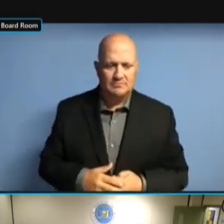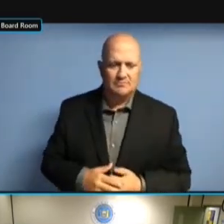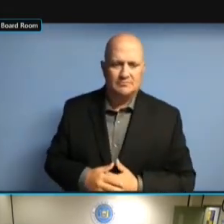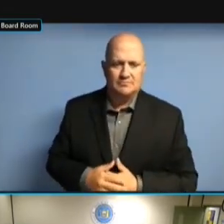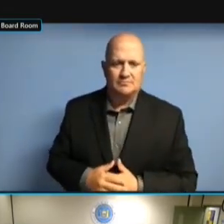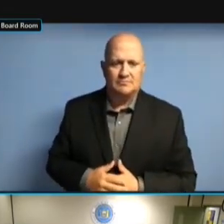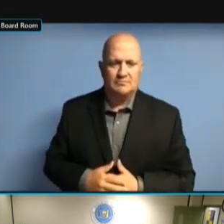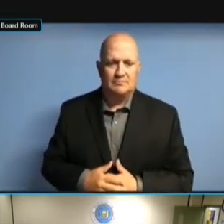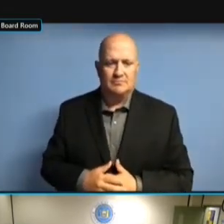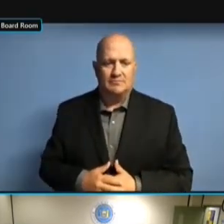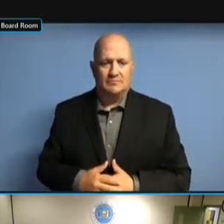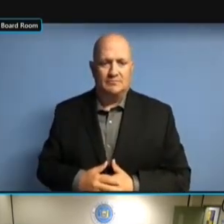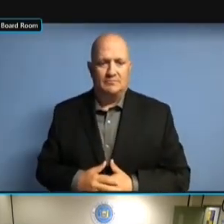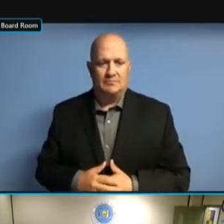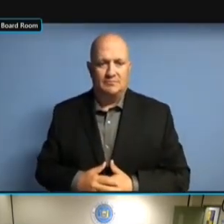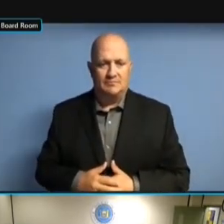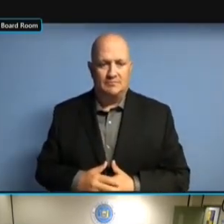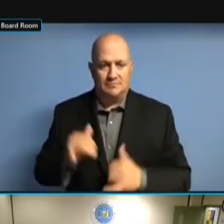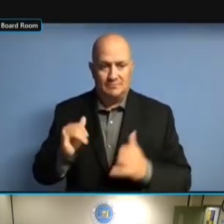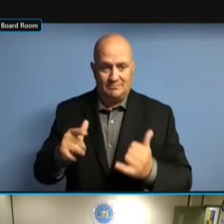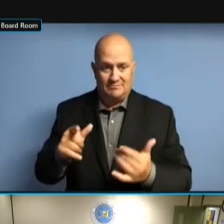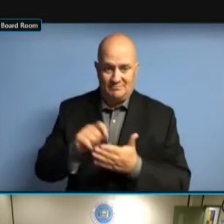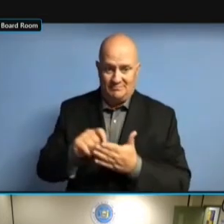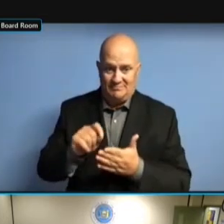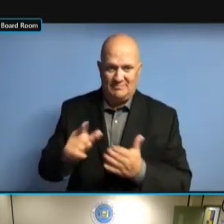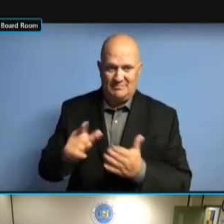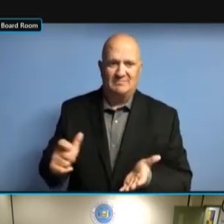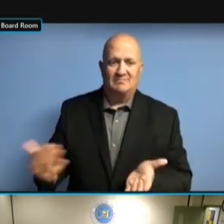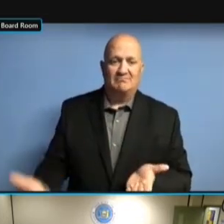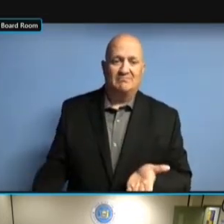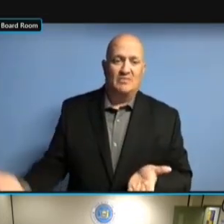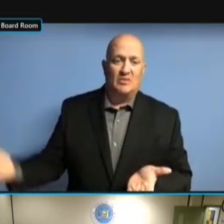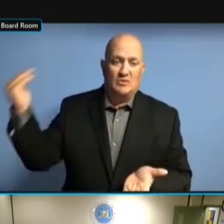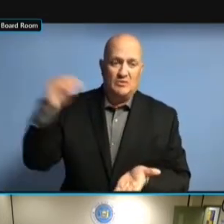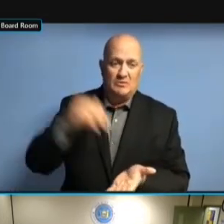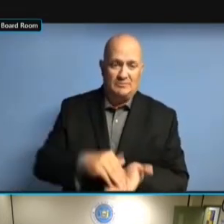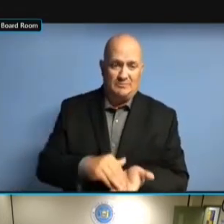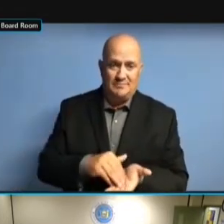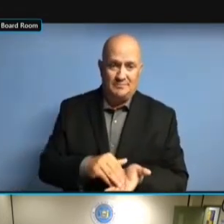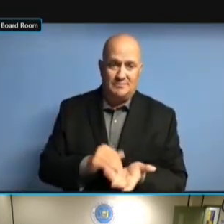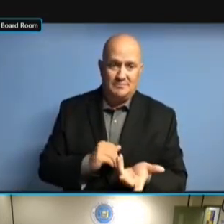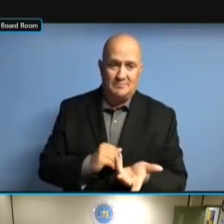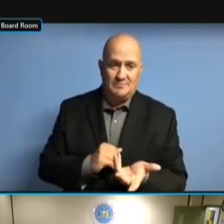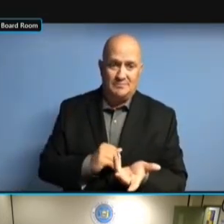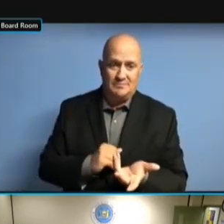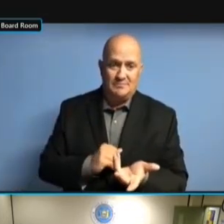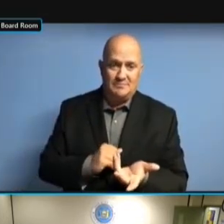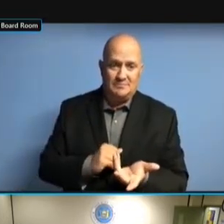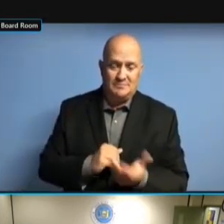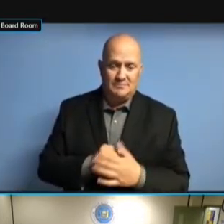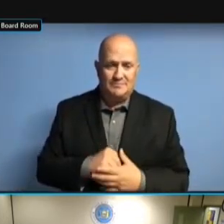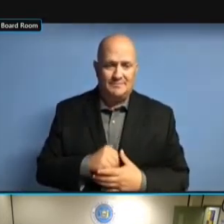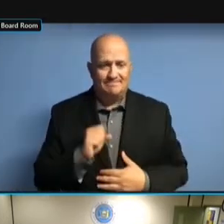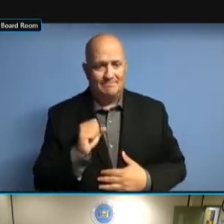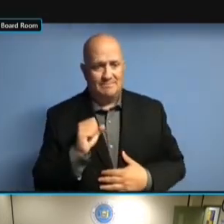NEXT ROUND. NEXT ROUND. >> NEXT ROUND. >> I NEXT ROUND. >> I MEAN, NEXT ROUND. >> I MEAN, YES, NEXT ROUND. >> I MEAN, YES, TO NEXT ROUND. >> I MEAN, YES, TO THE NEXT ROUND. >> I MEAN, YES, TO THE EXTENT I MEAN, YES, TO THE EXTENT I MEAN, YES, TO THE EXTENT THEY I MEAN, YES, TO THE EXTENT THEY CAN I MEAN, YES, TO THE EXTENT THEY CAN LEVERAGE I MEAN, YES, TO THE EXTENT THEY CAN LEVERAGE ANY I MEAN, YES, TO THE EXTENT THEY CAN LEVERAGE ANY PREVIOUS THEY CAN LEVERAGE ANY PREVIOUS THEY CAN LEVERAGE ANY PREVIOUS TESTING, THEY CAN LEVERAGE ANY PREVIOUS TESTING, THEY THEY CAN LEVERAGE ANY PREVIOUS TESTING, THEY WOULD. TESTING, THEY WOULD. TESTING, THEY WOULD. IT TESTING, THEY WOULD. IT REALLY TESTING, THEY WOULD. IT REALLY DEPENDS TESTING, THEY WOULD. IT REALLY DEPENDS ON TESTING, THEY WOULD. IT REALLY DEPENDS ON HOW TESTING, THEY WOULD. IT REALLY DEPENDS ON HOW MUCH IT REALLY DEPENDS ON HOW MUCH IT REALLY DEPENDS ON HOW MUCH THEY'LL IT REALLY DEPENDS ON HOW MUCH THEY'LL BE